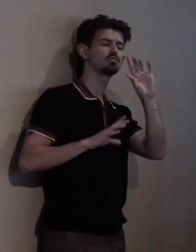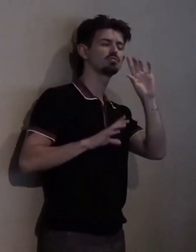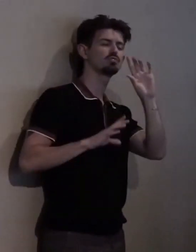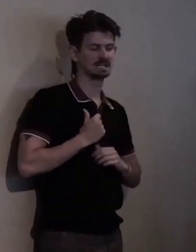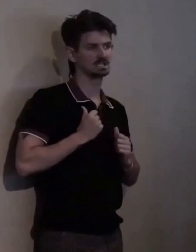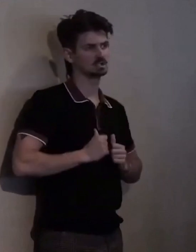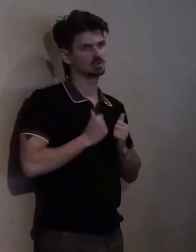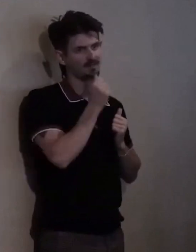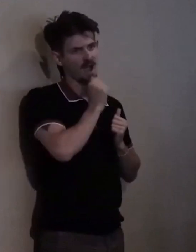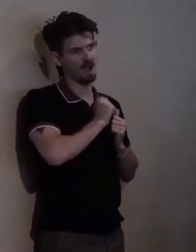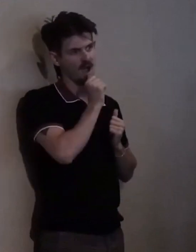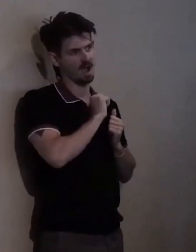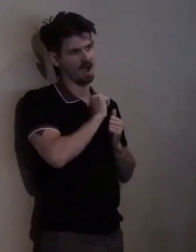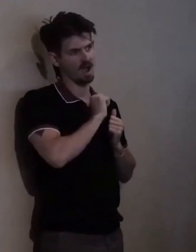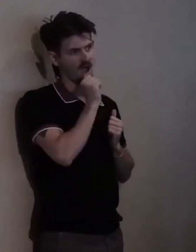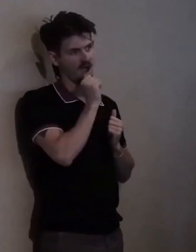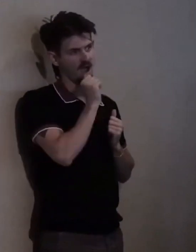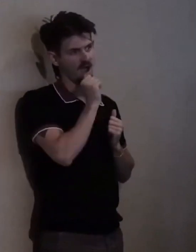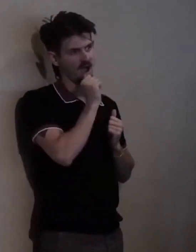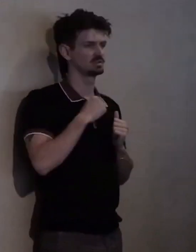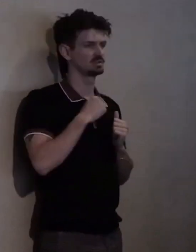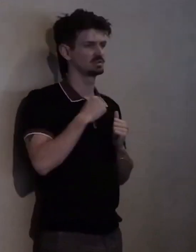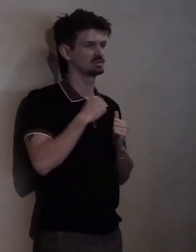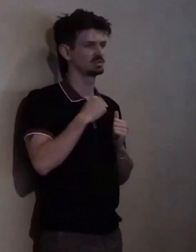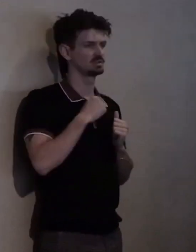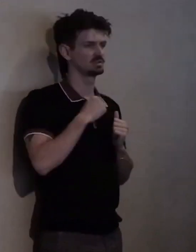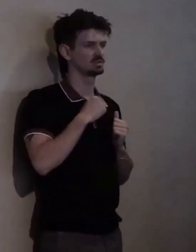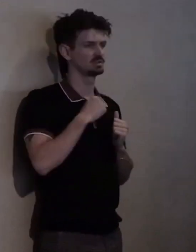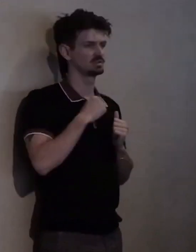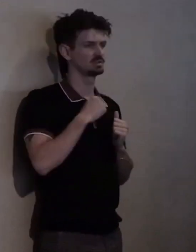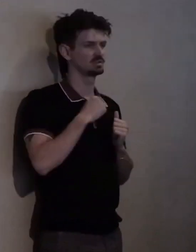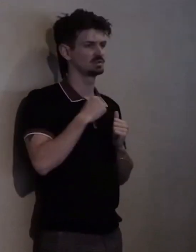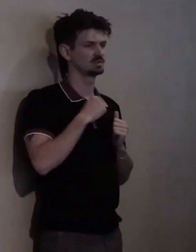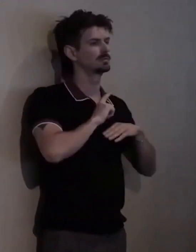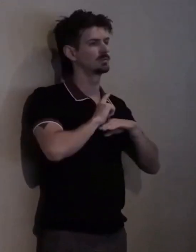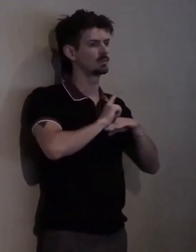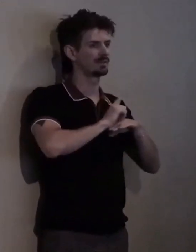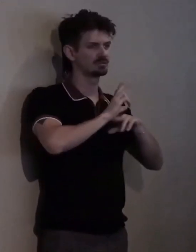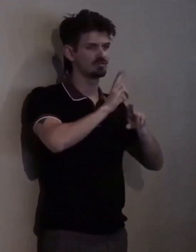So I humbly accept and I'm so privileged and honored to go from the trajectory